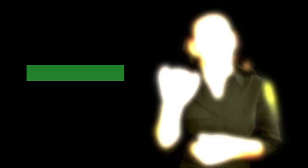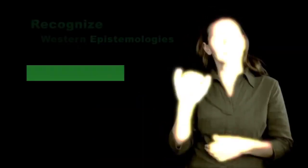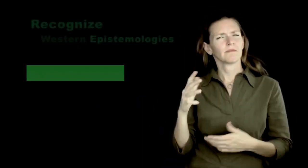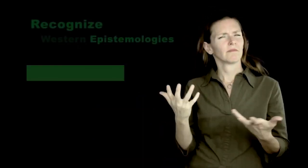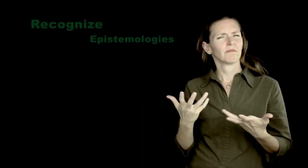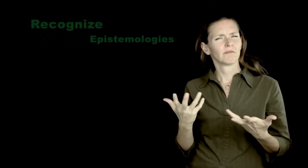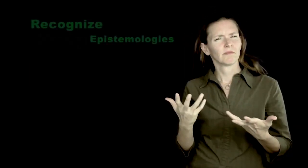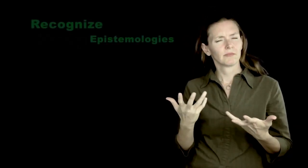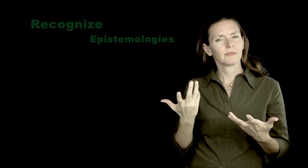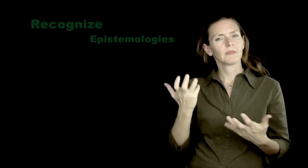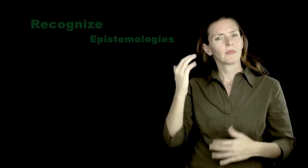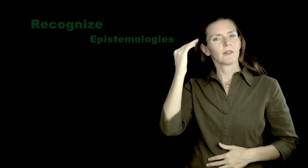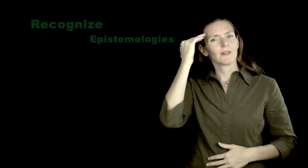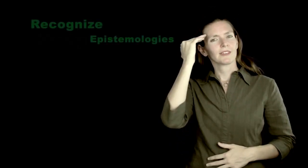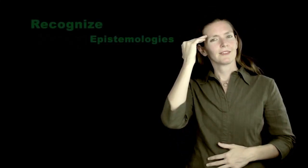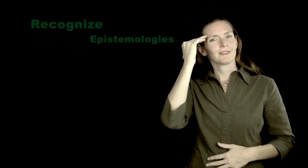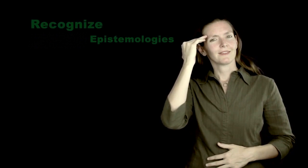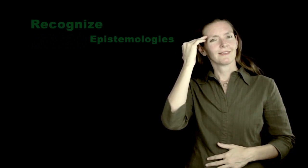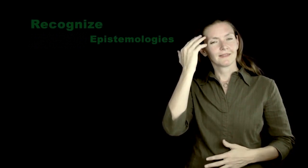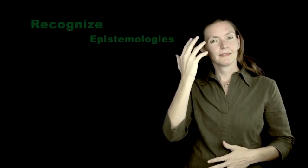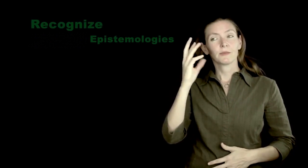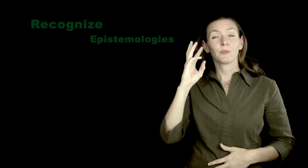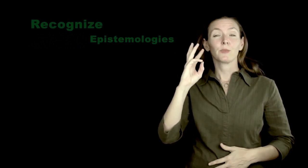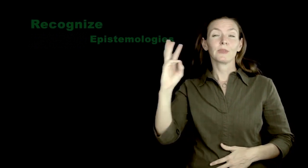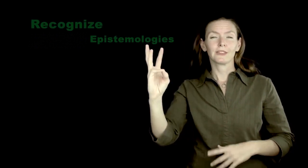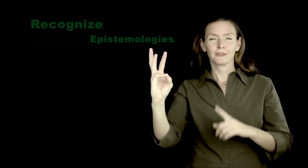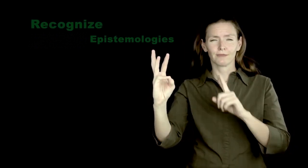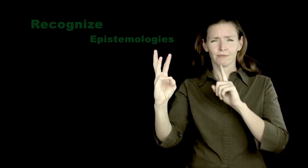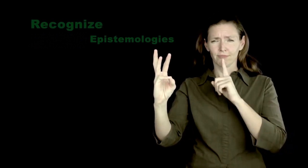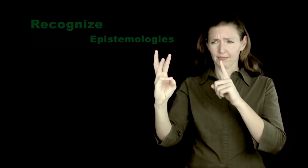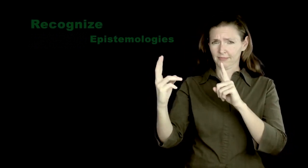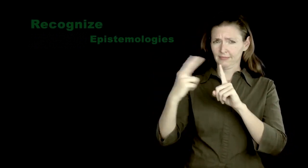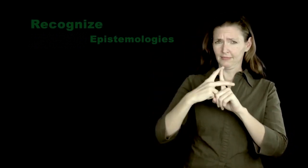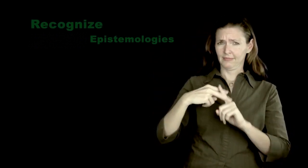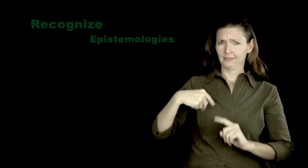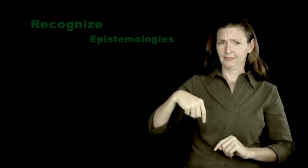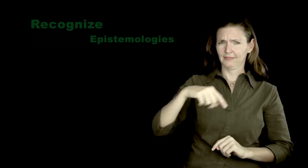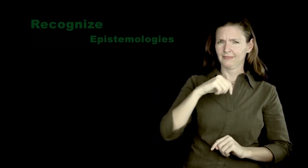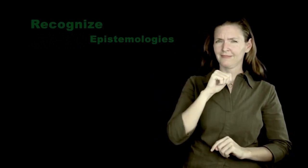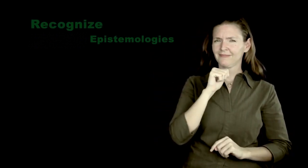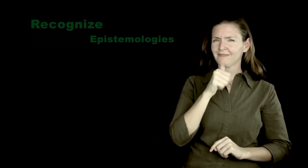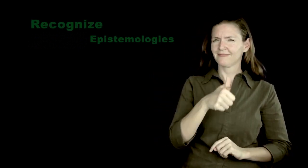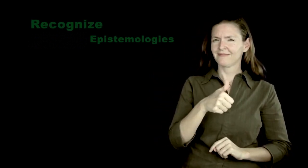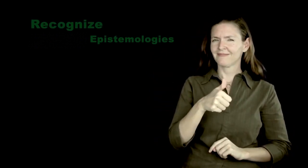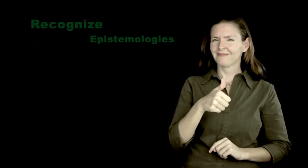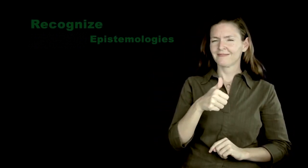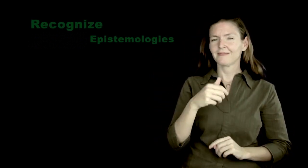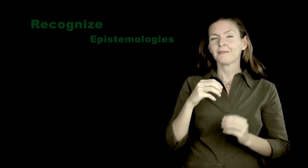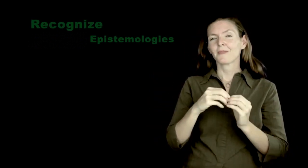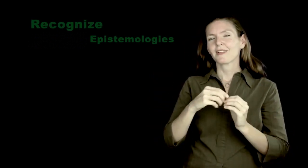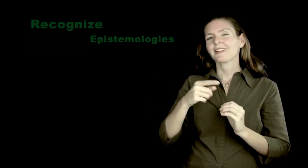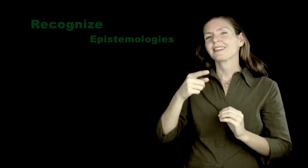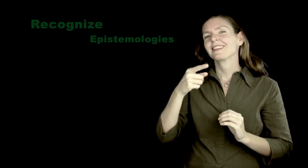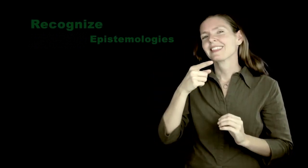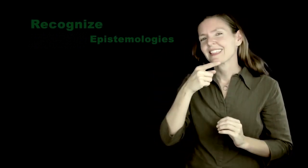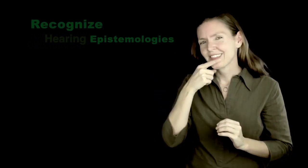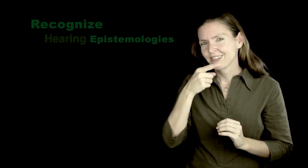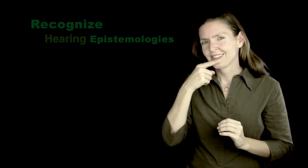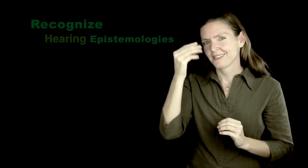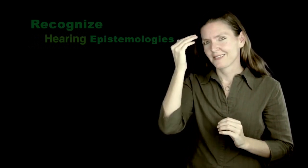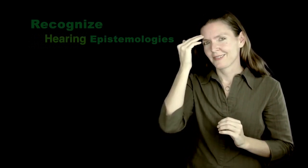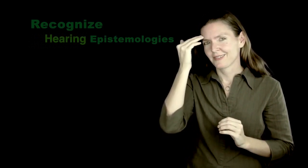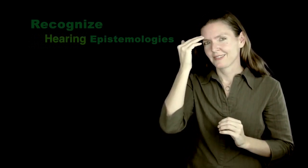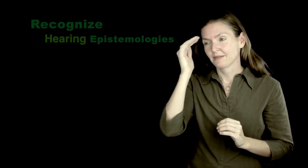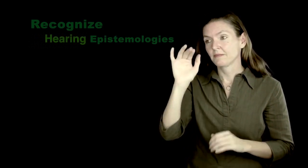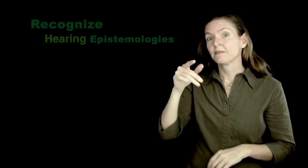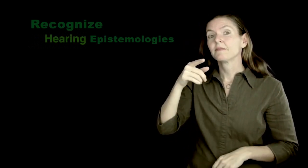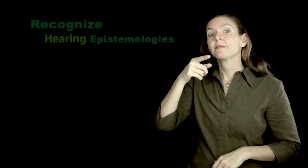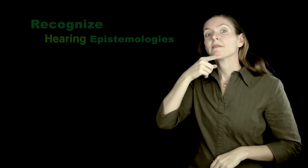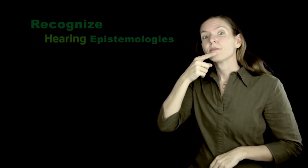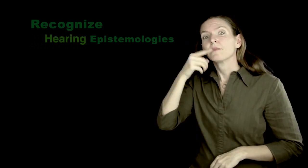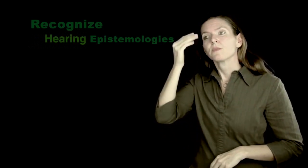Epistemologies refer to "knowledge". Western epistemologies do not really apply to us, hearing epistemologies makes more sense.